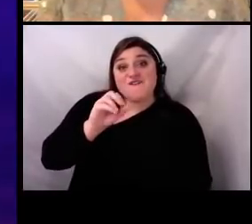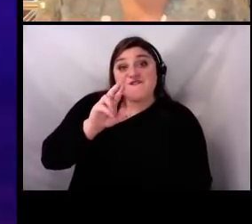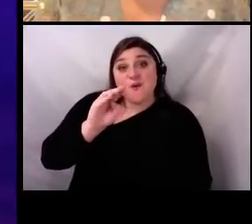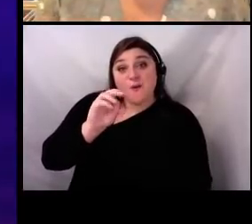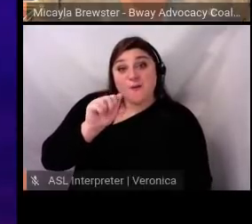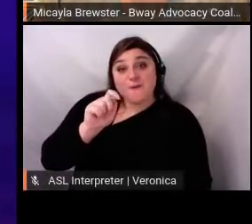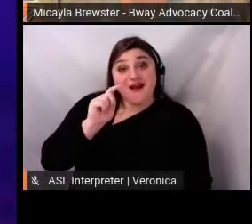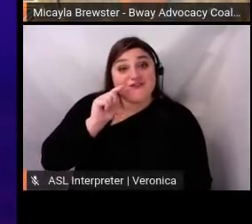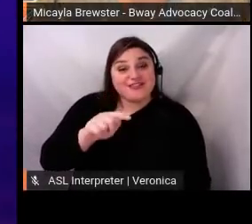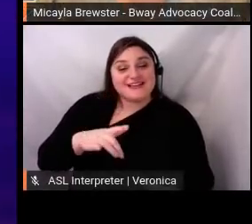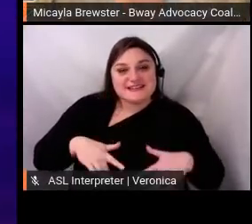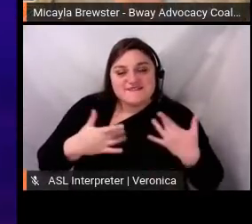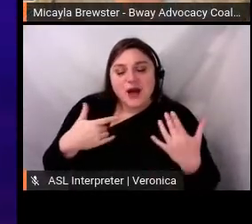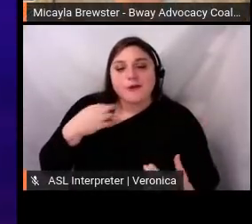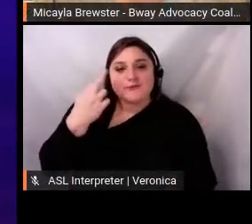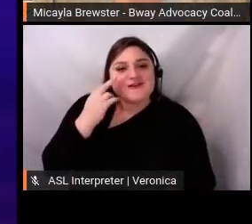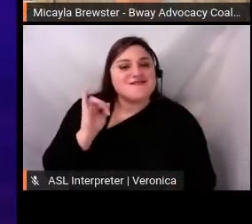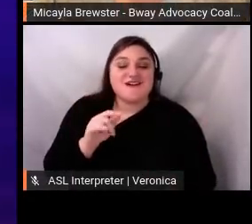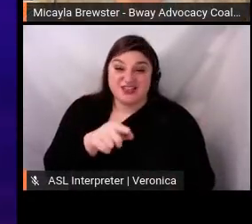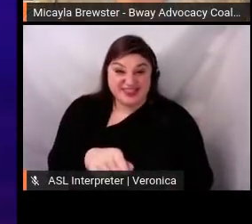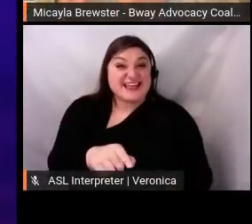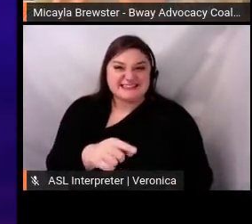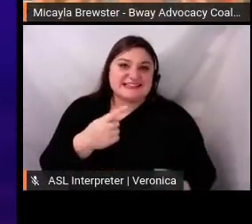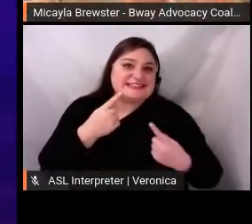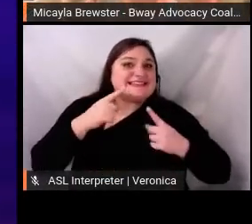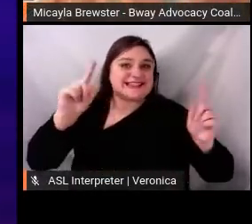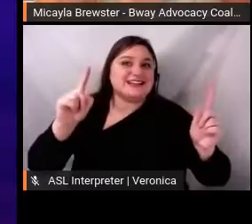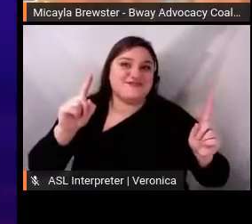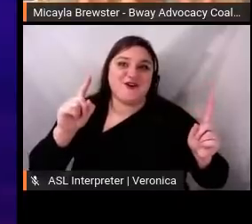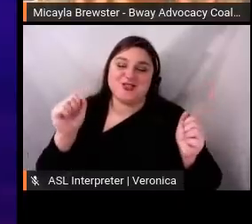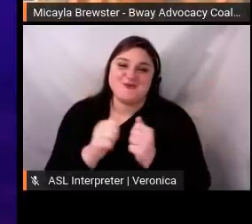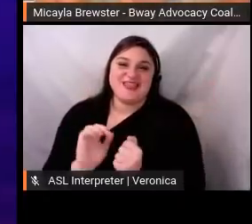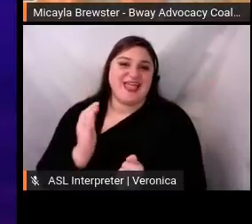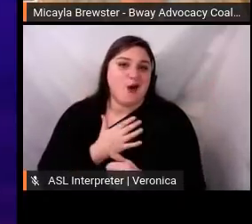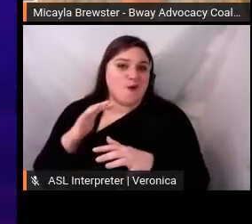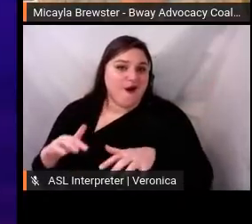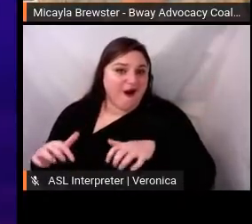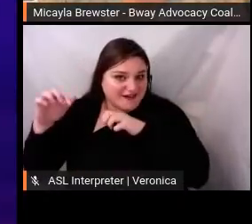with our audience. And so, we saw they were primed, and ready to go,